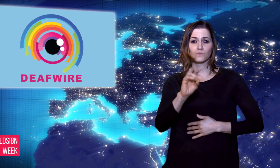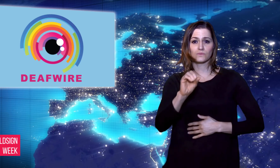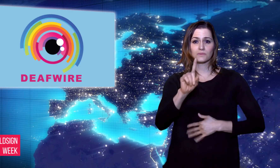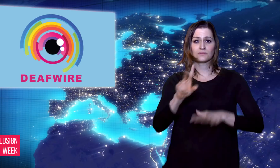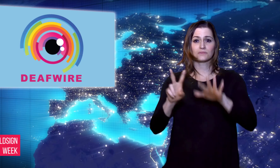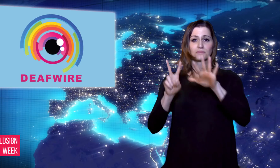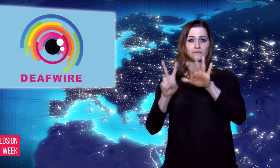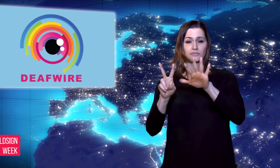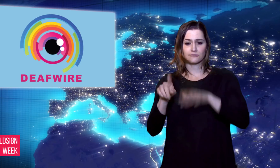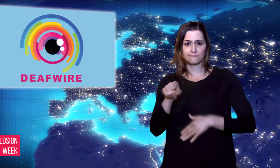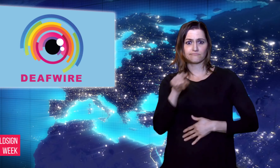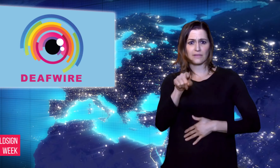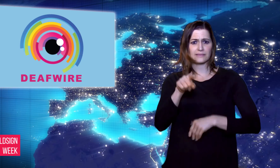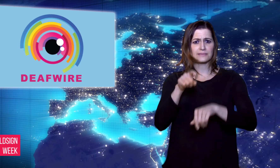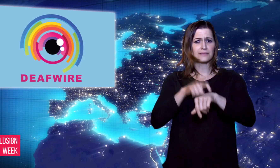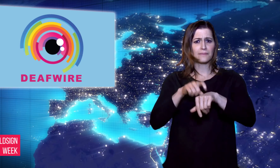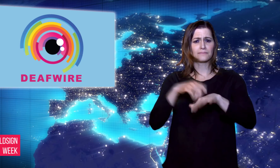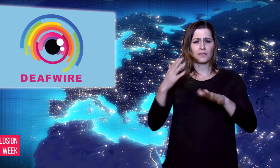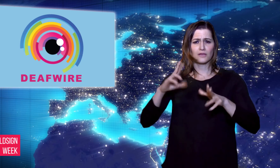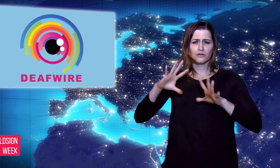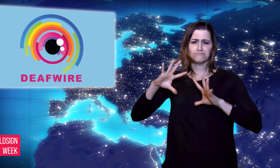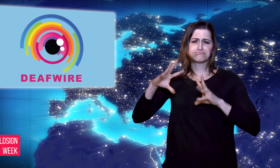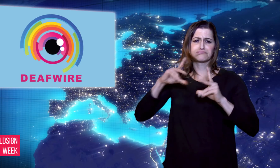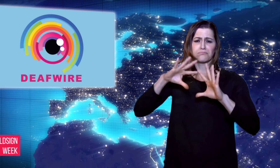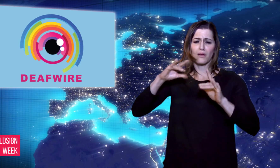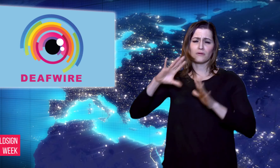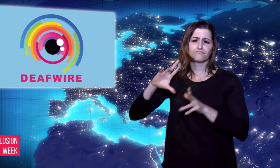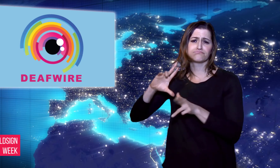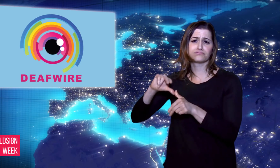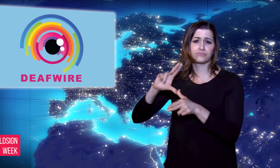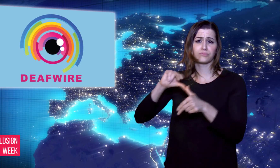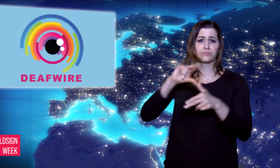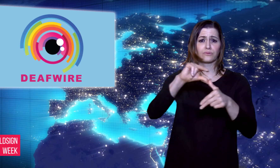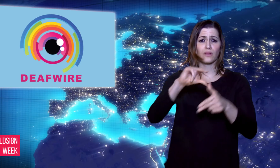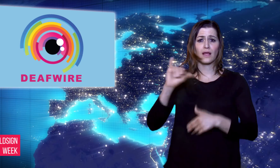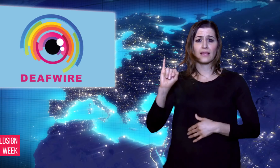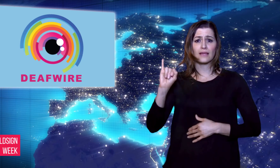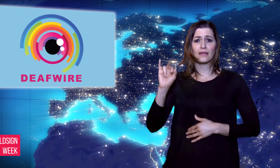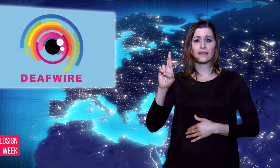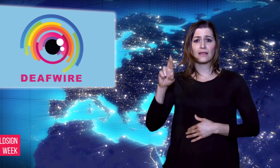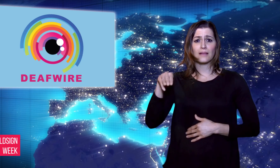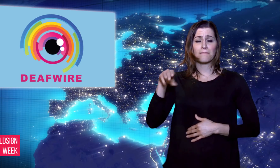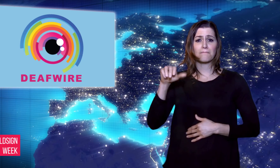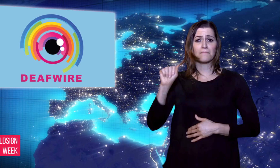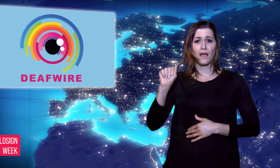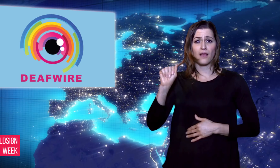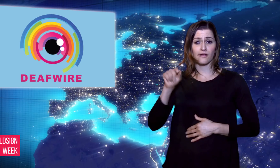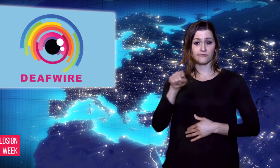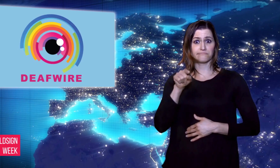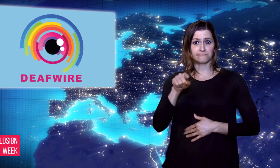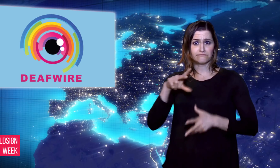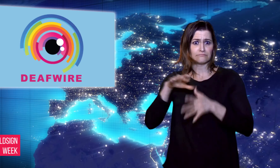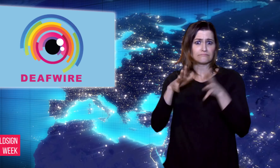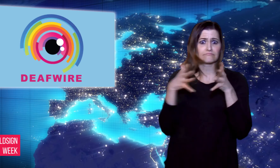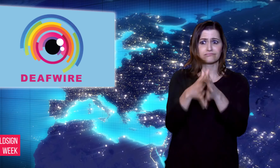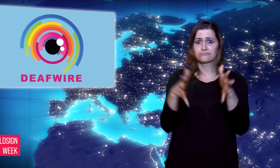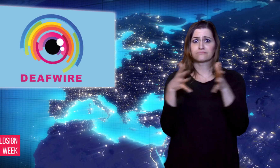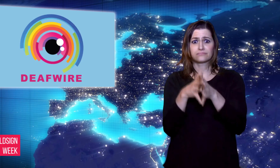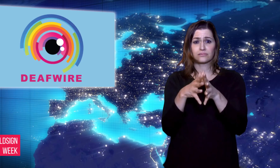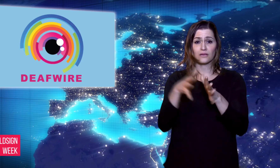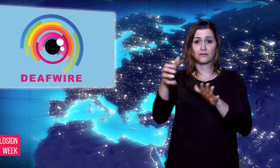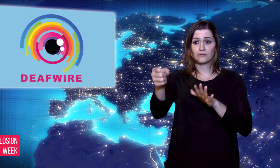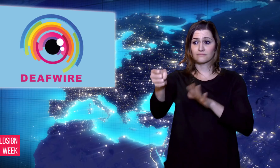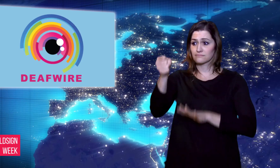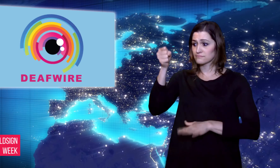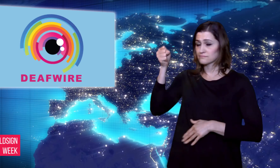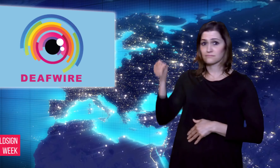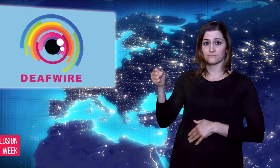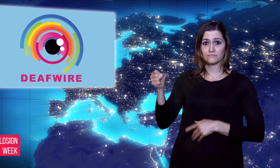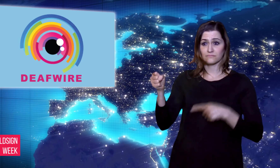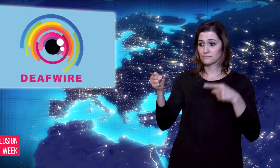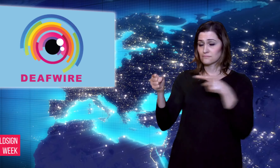September 2017, an “interpreter” in a